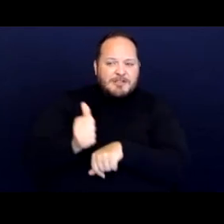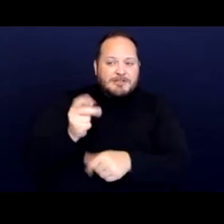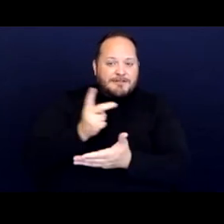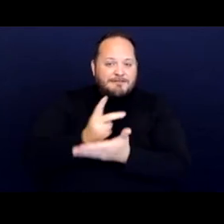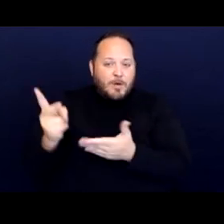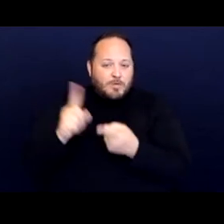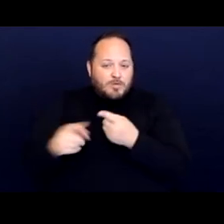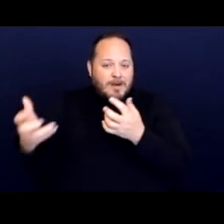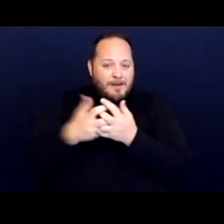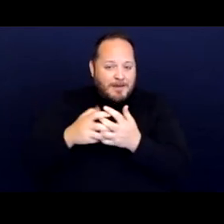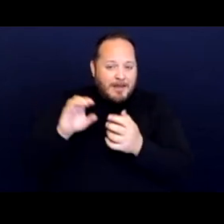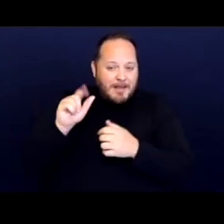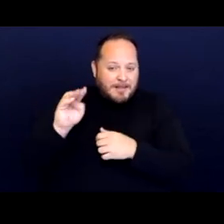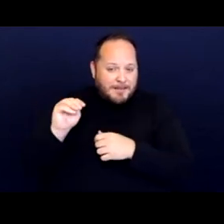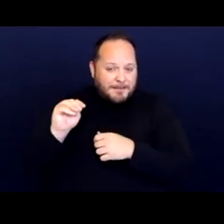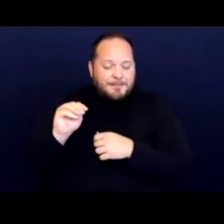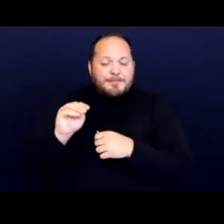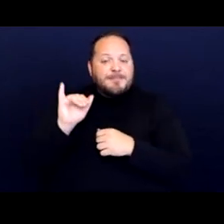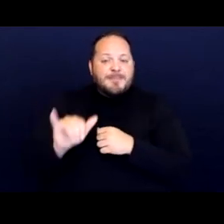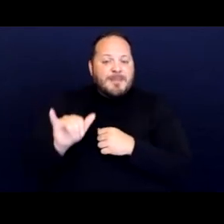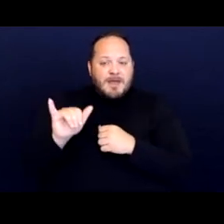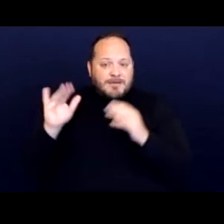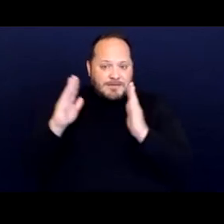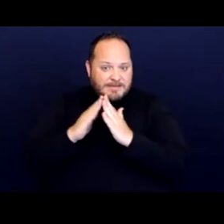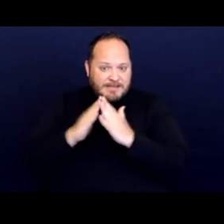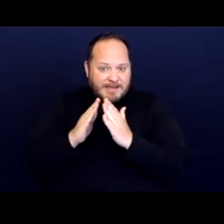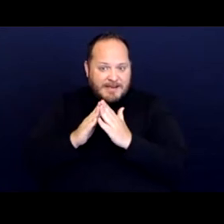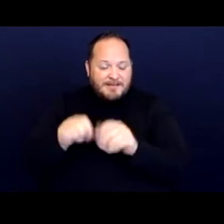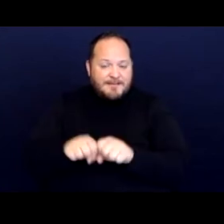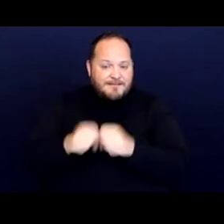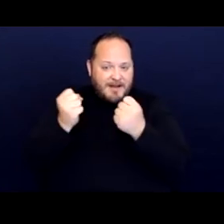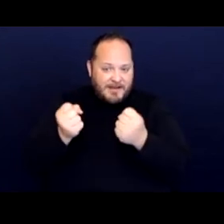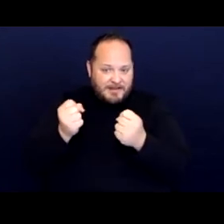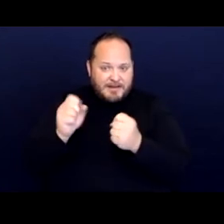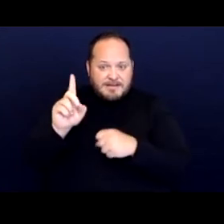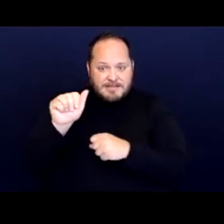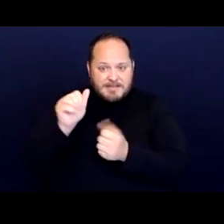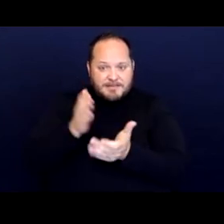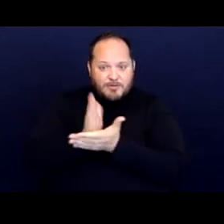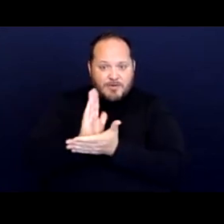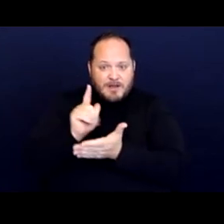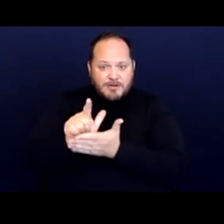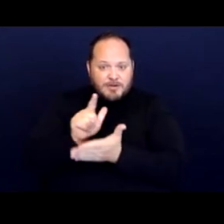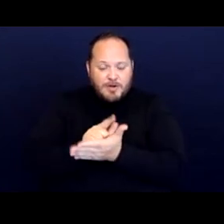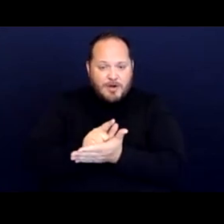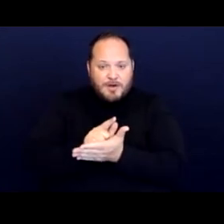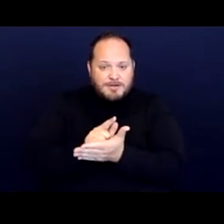which was essentially that the city violated the disability rights laws by refusing